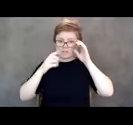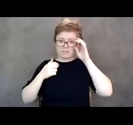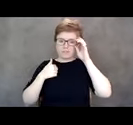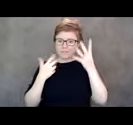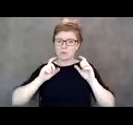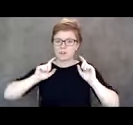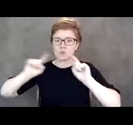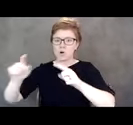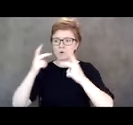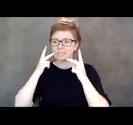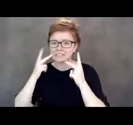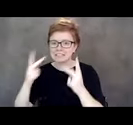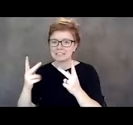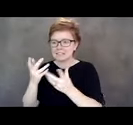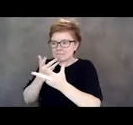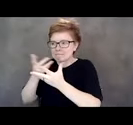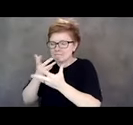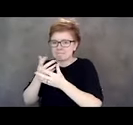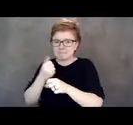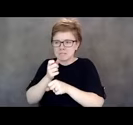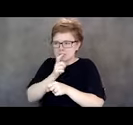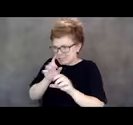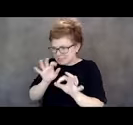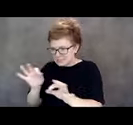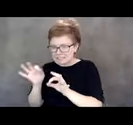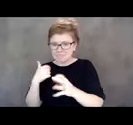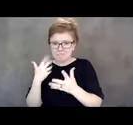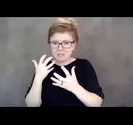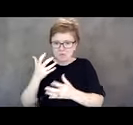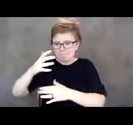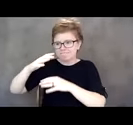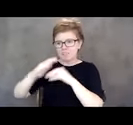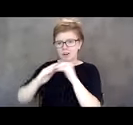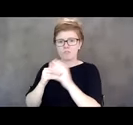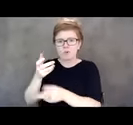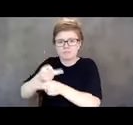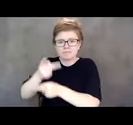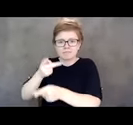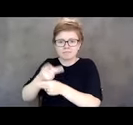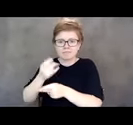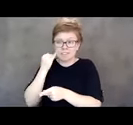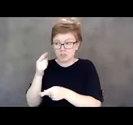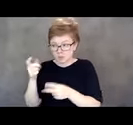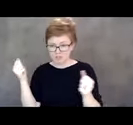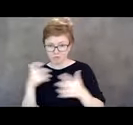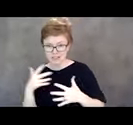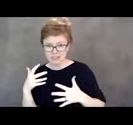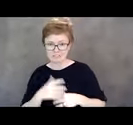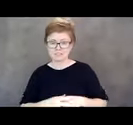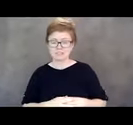I wanted to see her firsthand to know how she was doing; I wanted to keep her comfortable in case she was afraid. What I didn't worry about